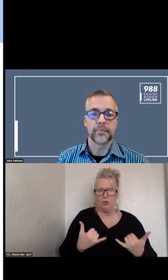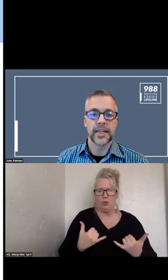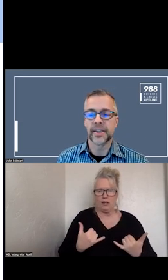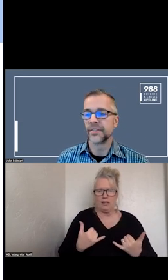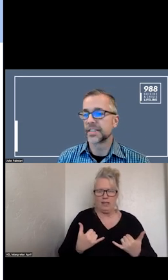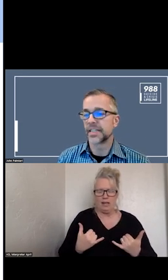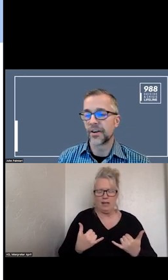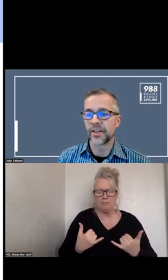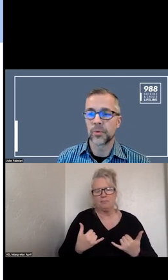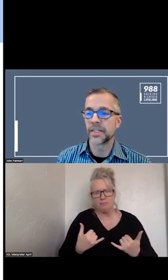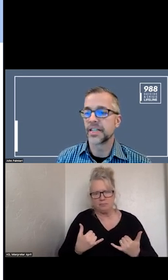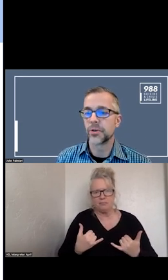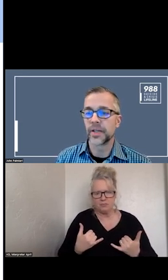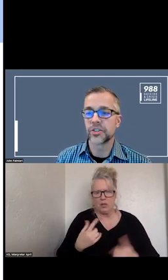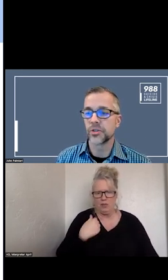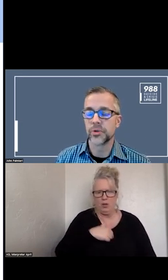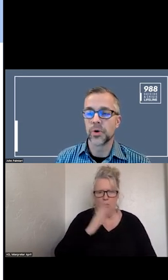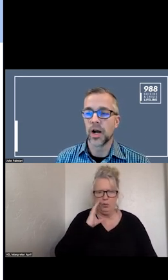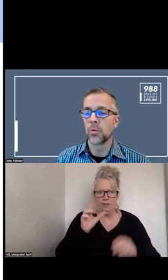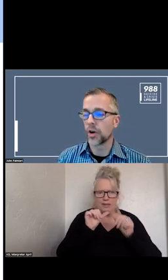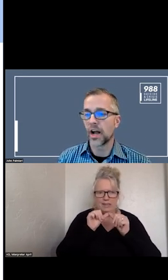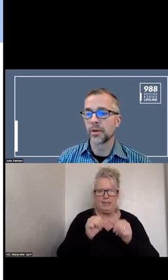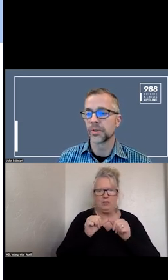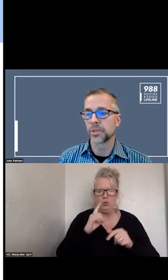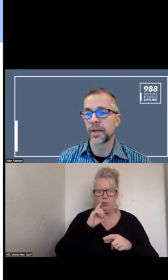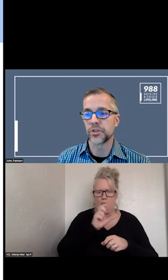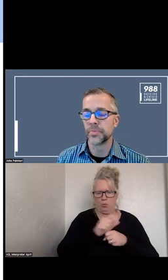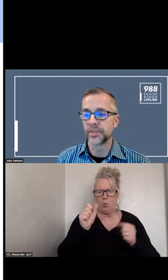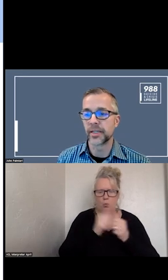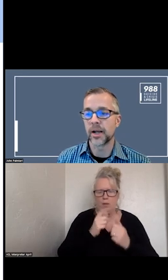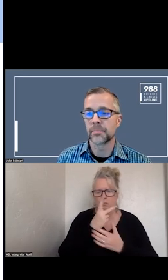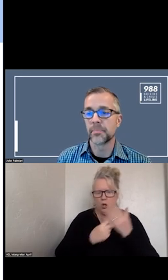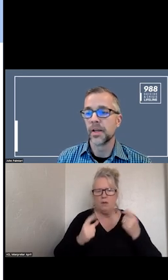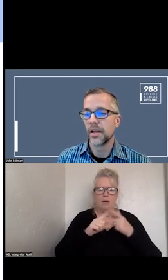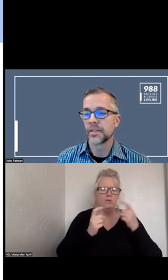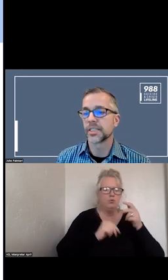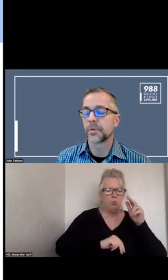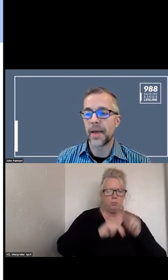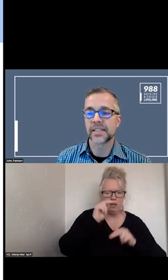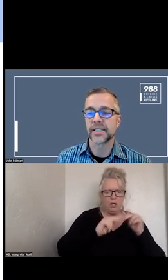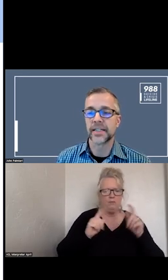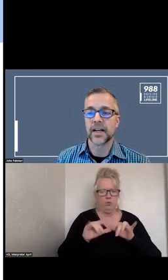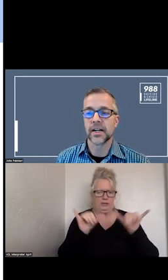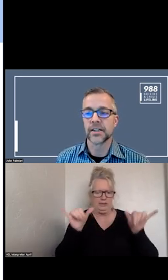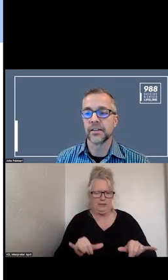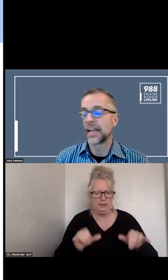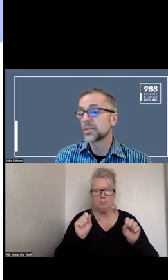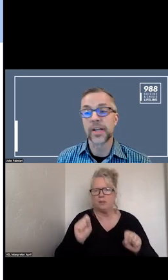AND THIS IS AN ERA THAT WE ARE CONTINUING TO WORK ON WITH RESPECT TO BUILDING SYSTEM CAPACITY AS